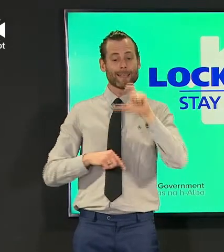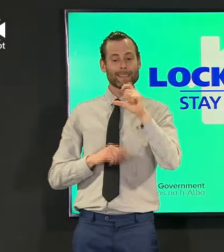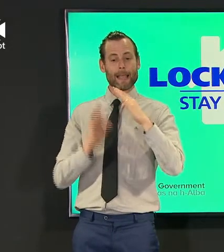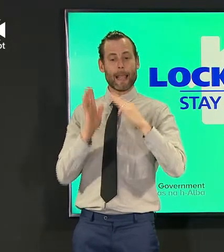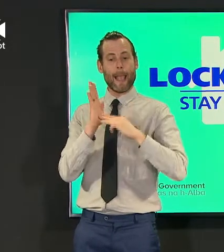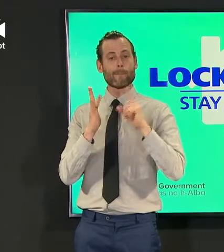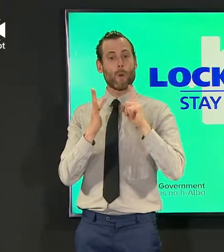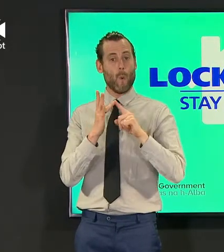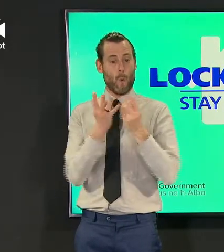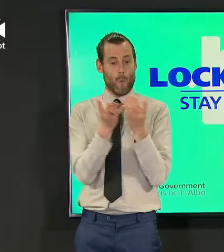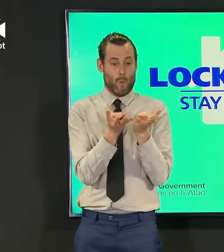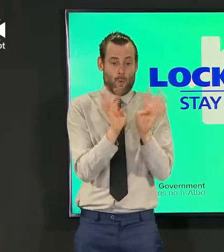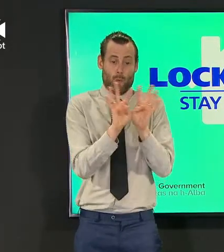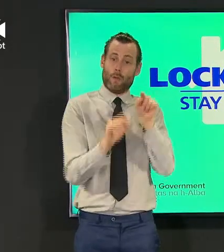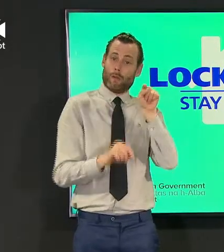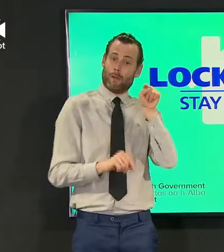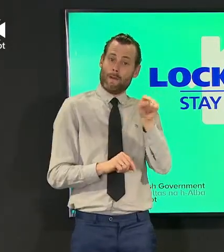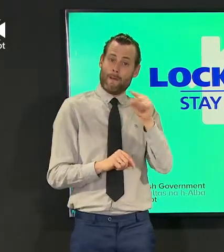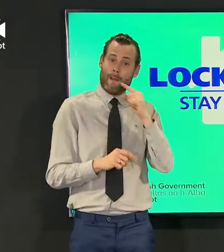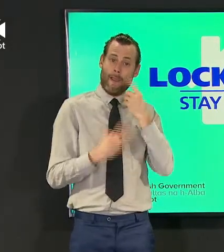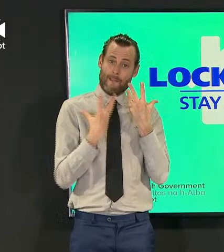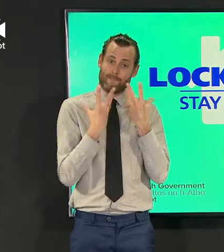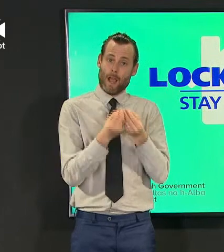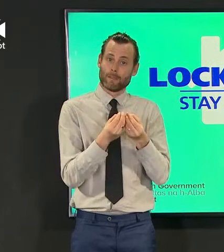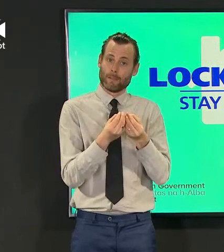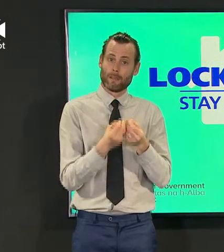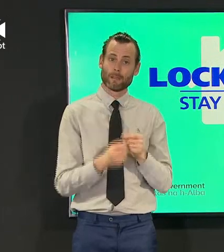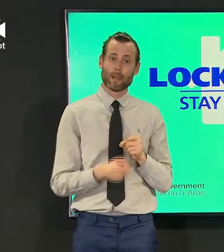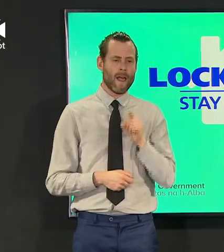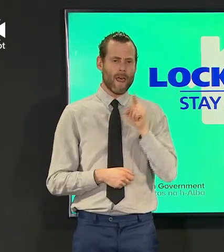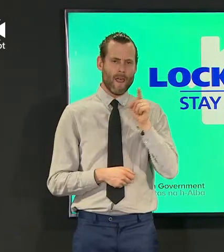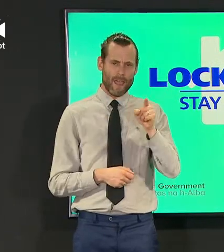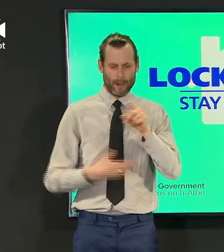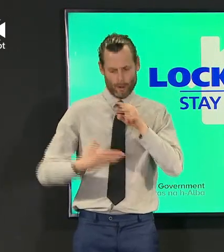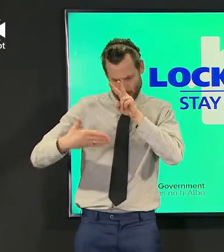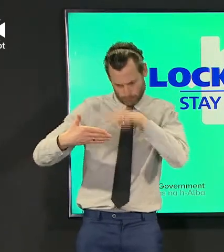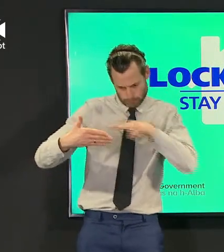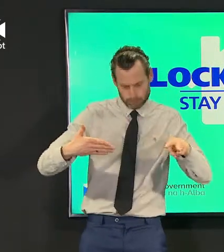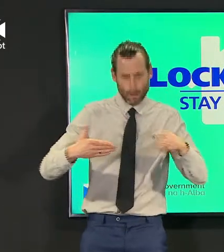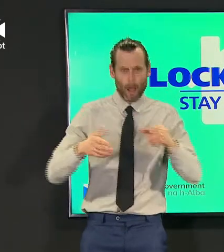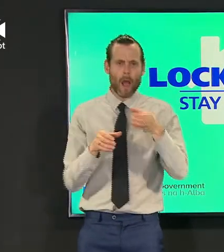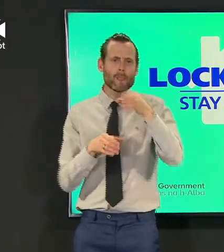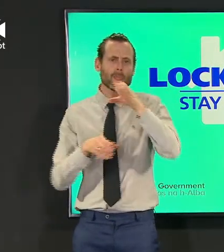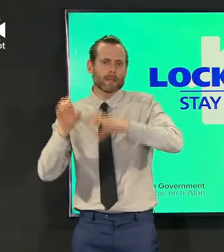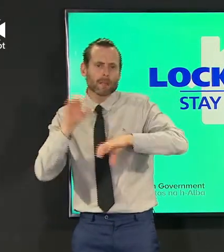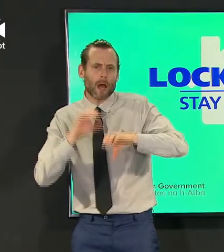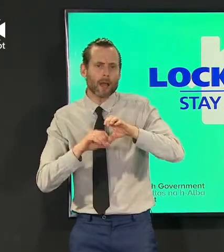all of those who are actively engaged in the science around this whether it is epidemiology or